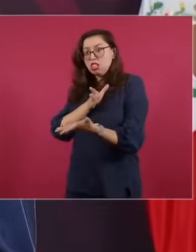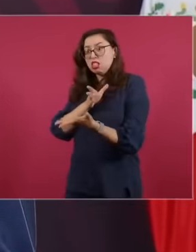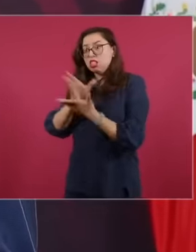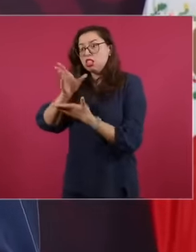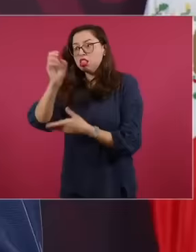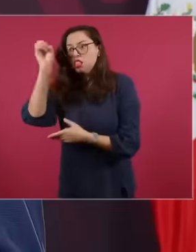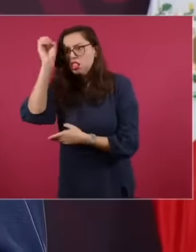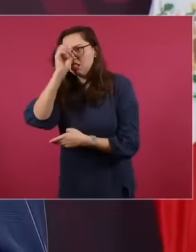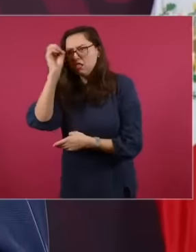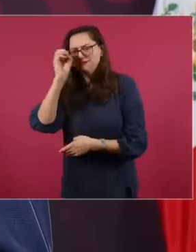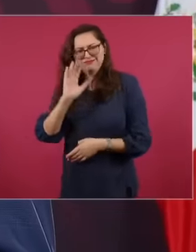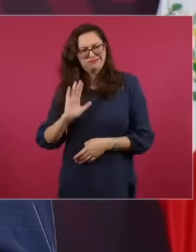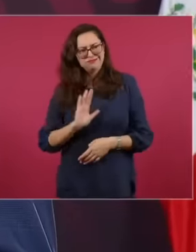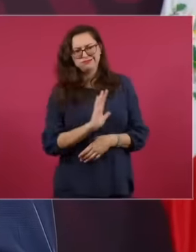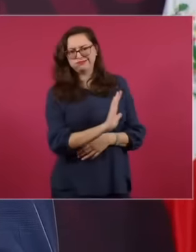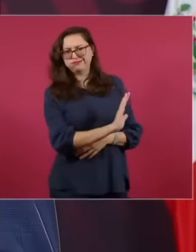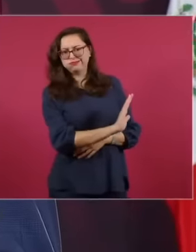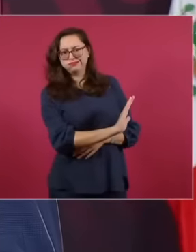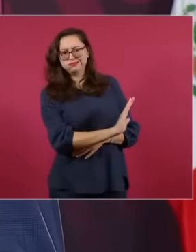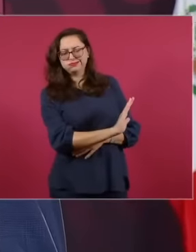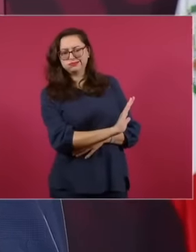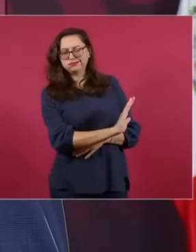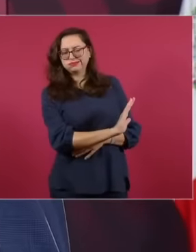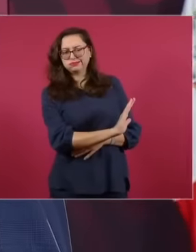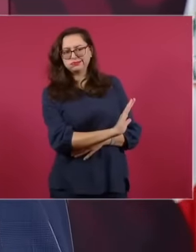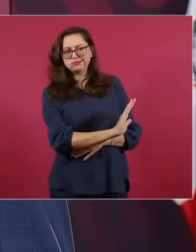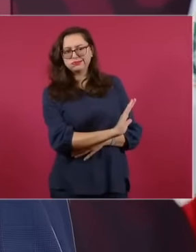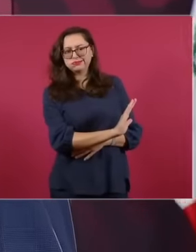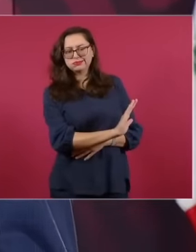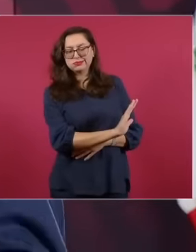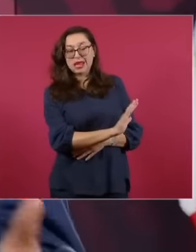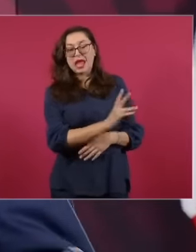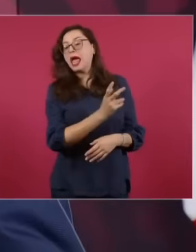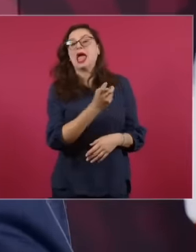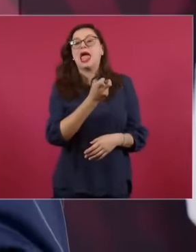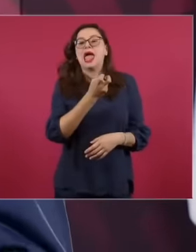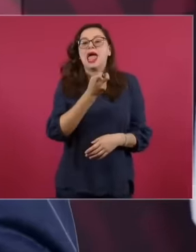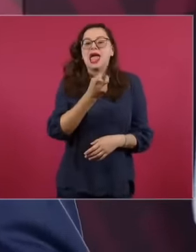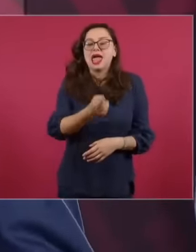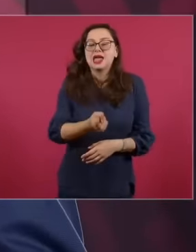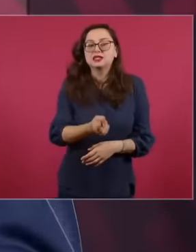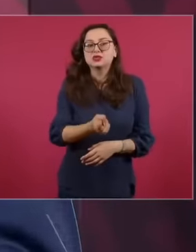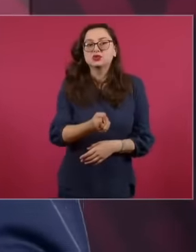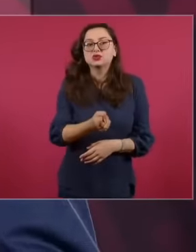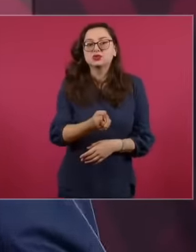judicial power And that is